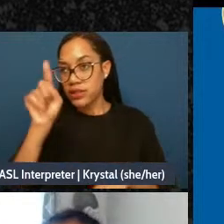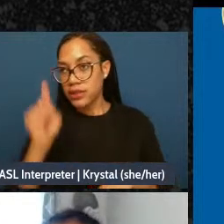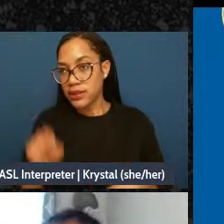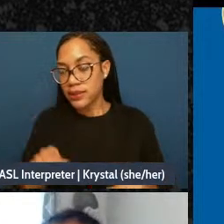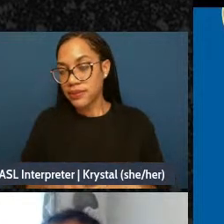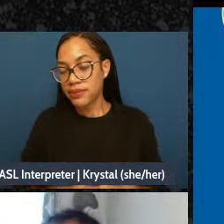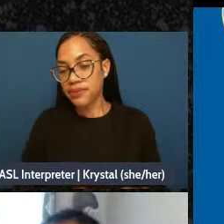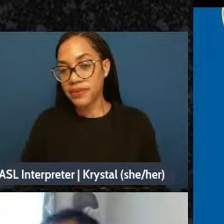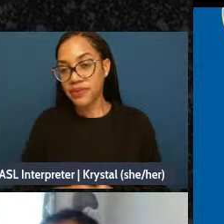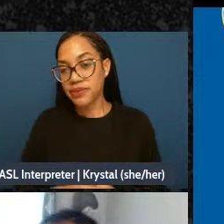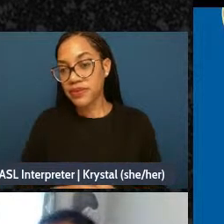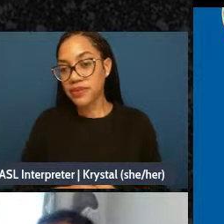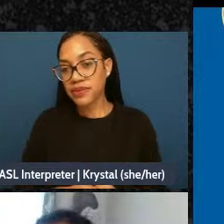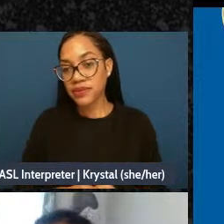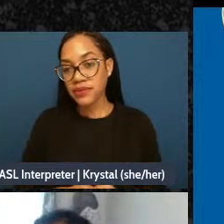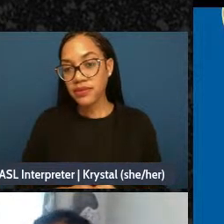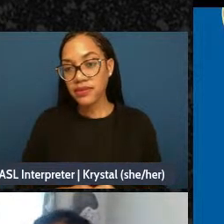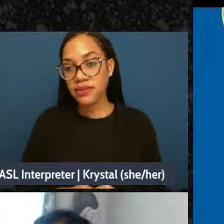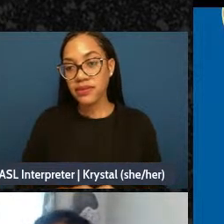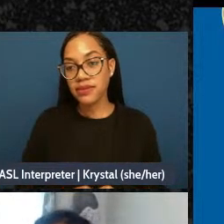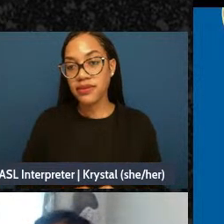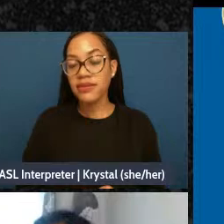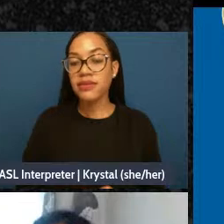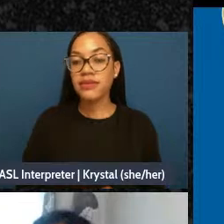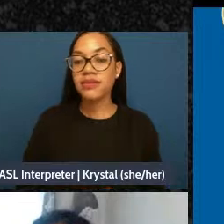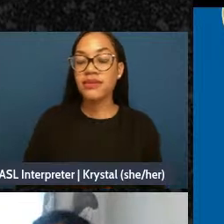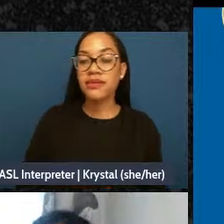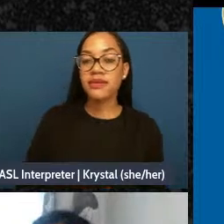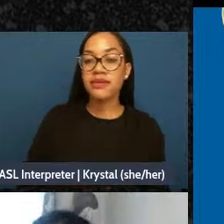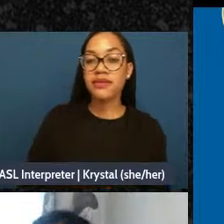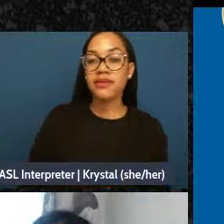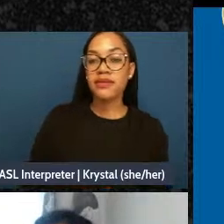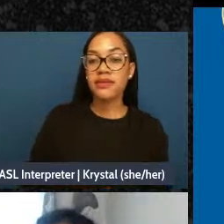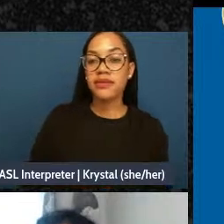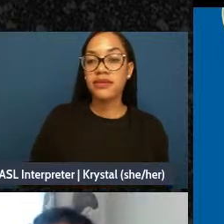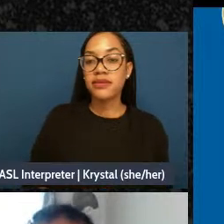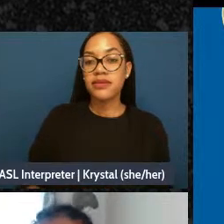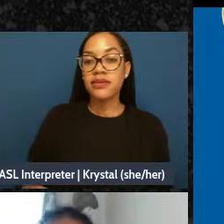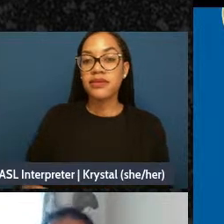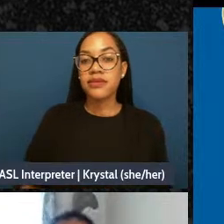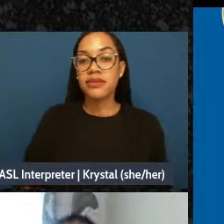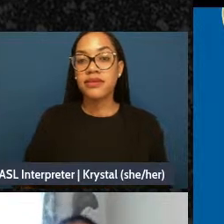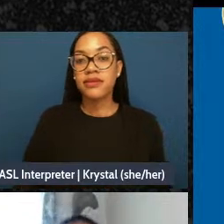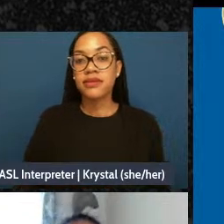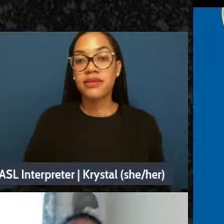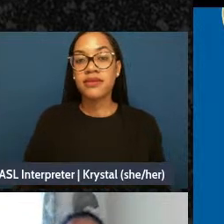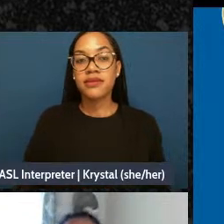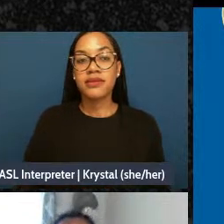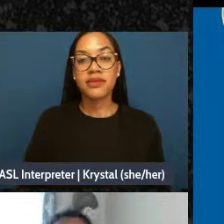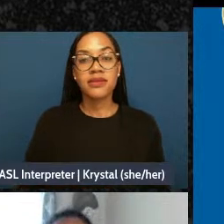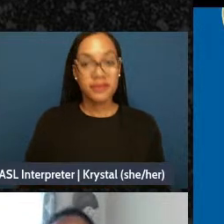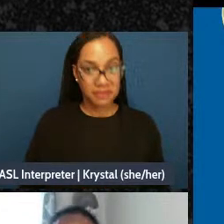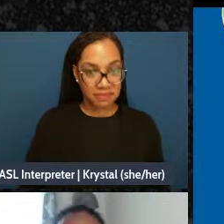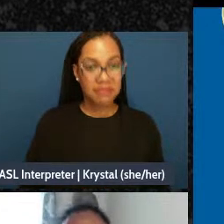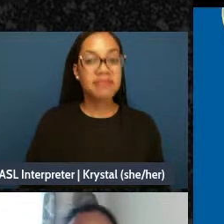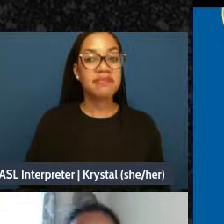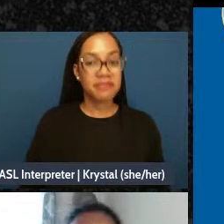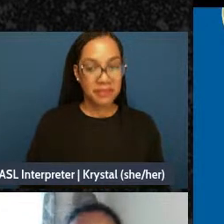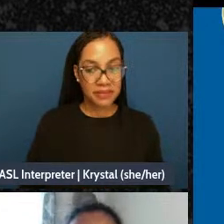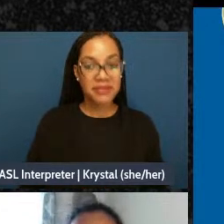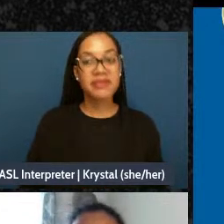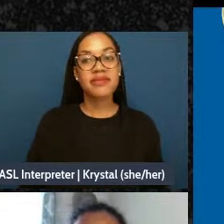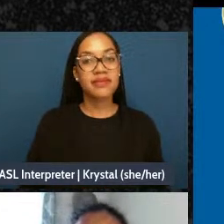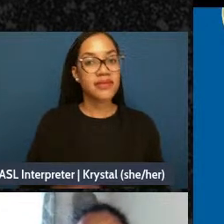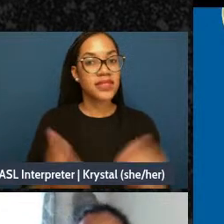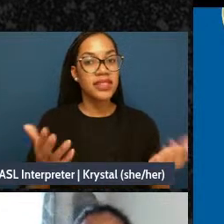Move before an emotional landscape. And I would love other folks to answer that as well.